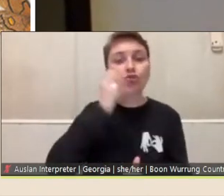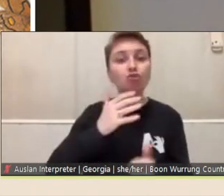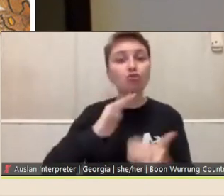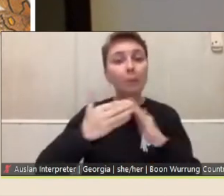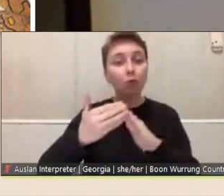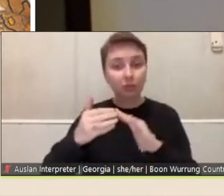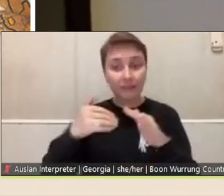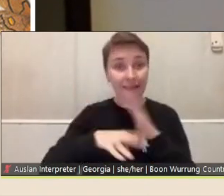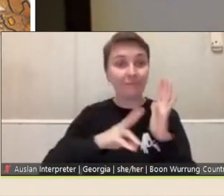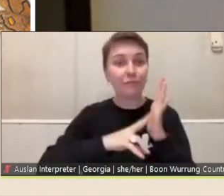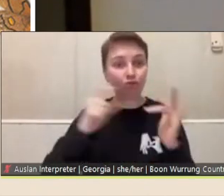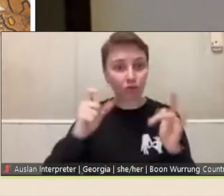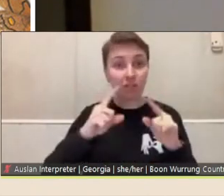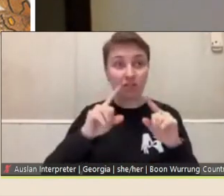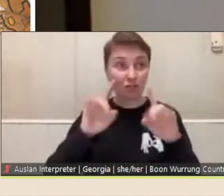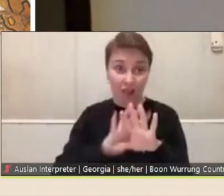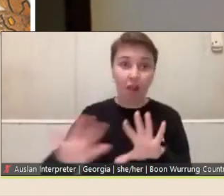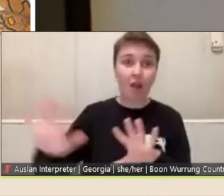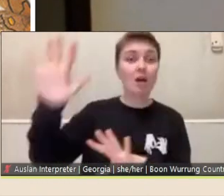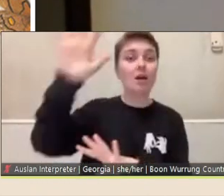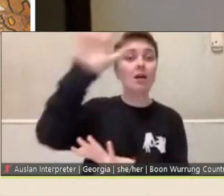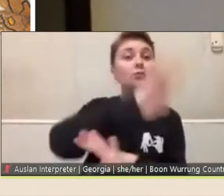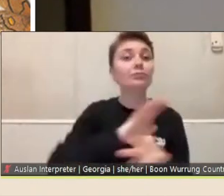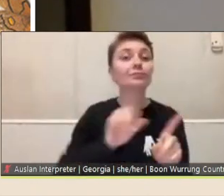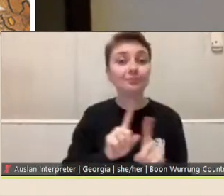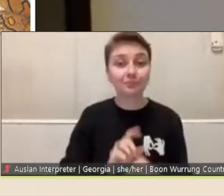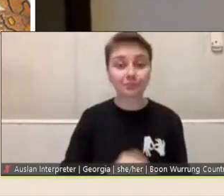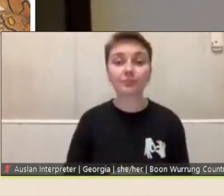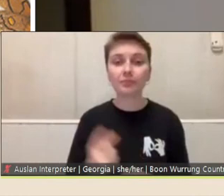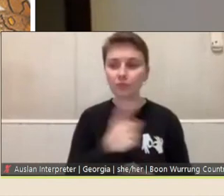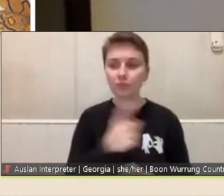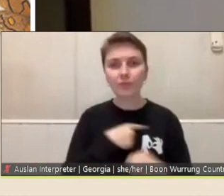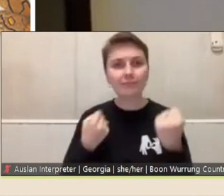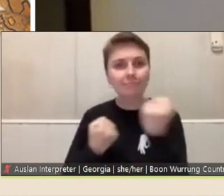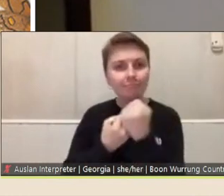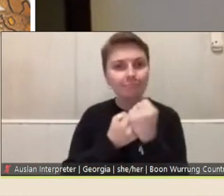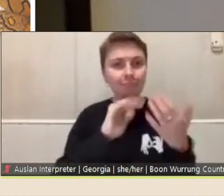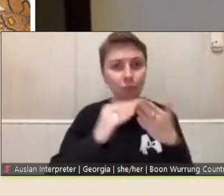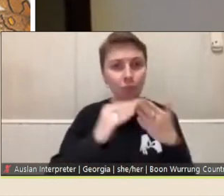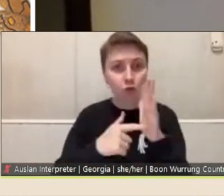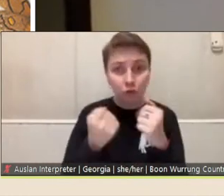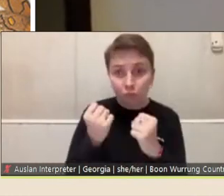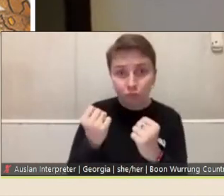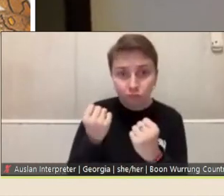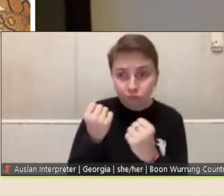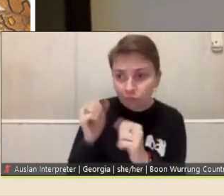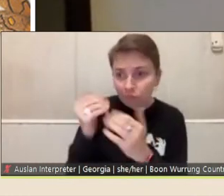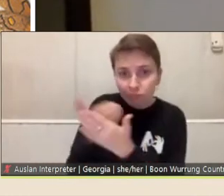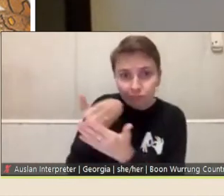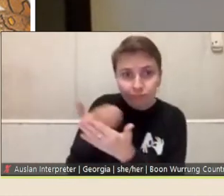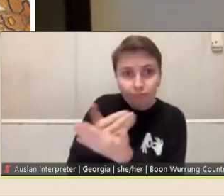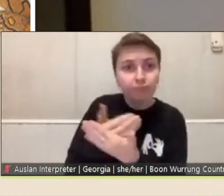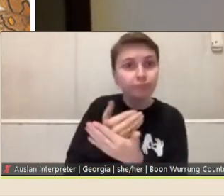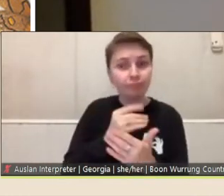the country. We support communities to protect the integrity of this information, gathered from